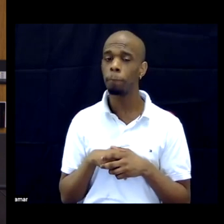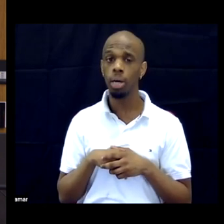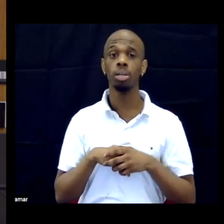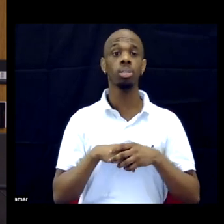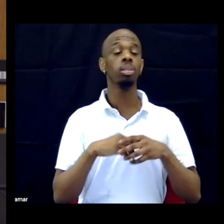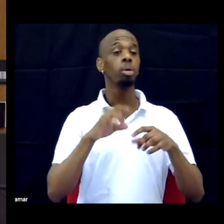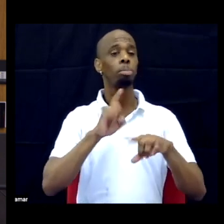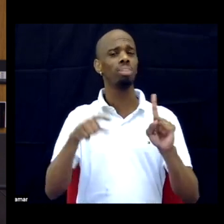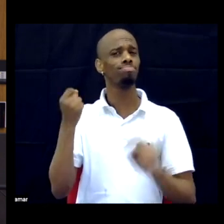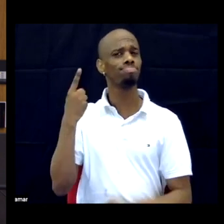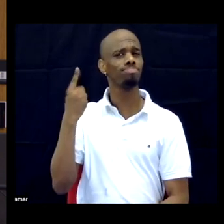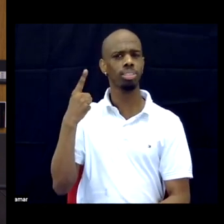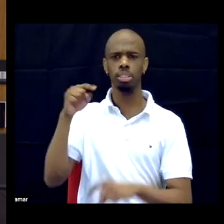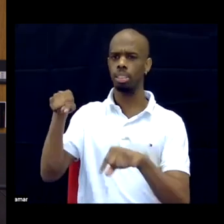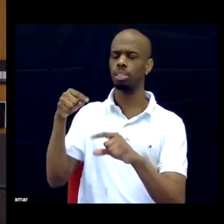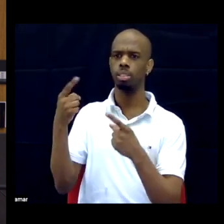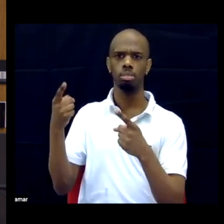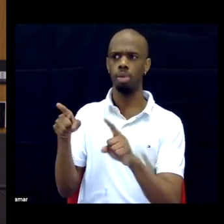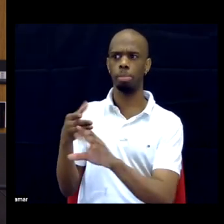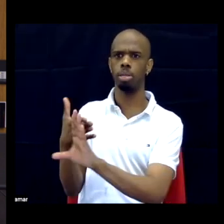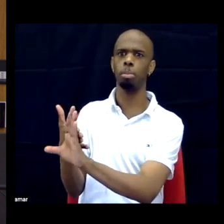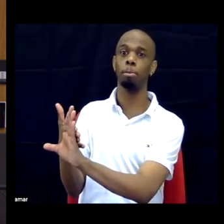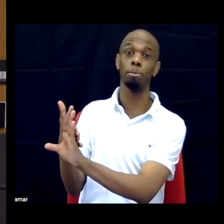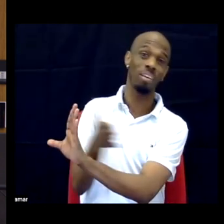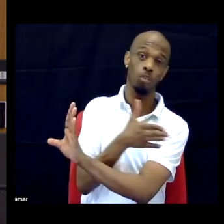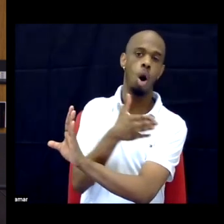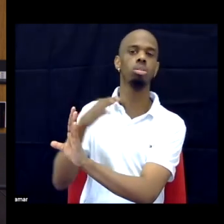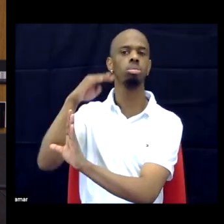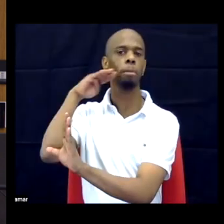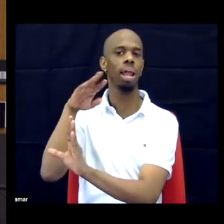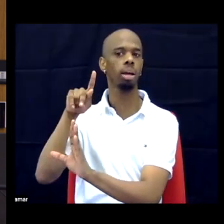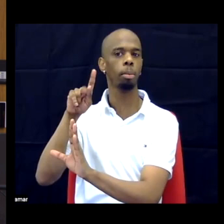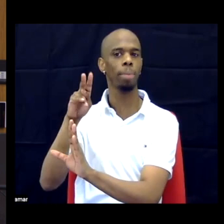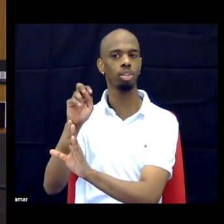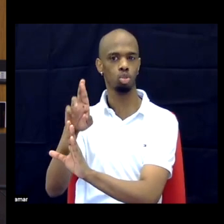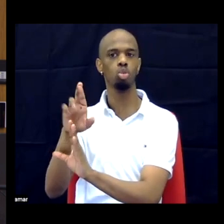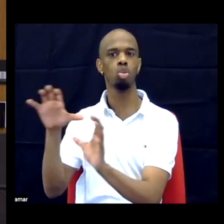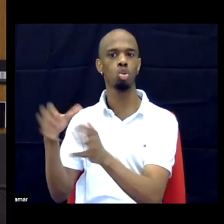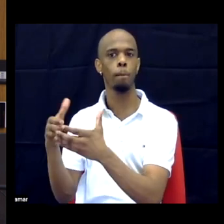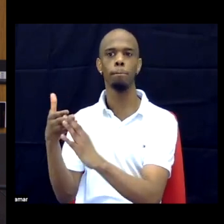But this exists long before the Panthers too, right, this is not the only example and there are great scholars doing that.